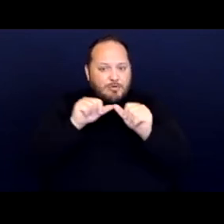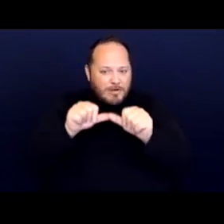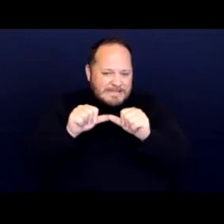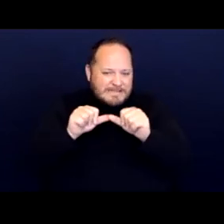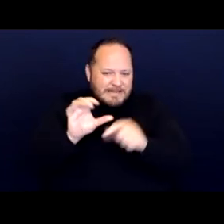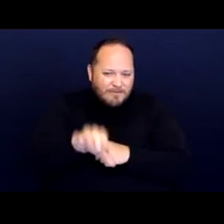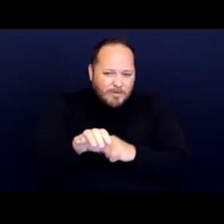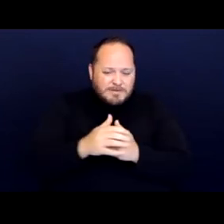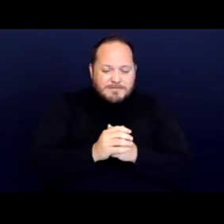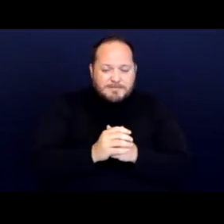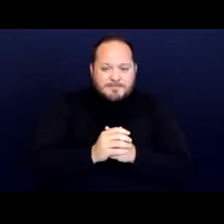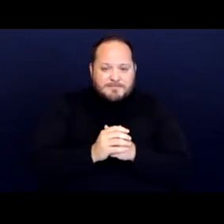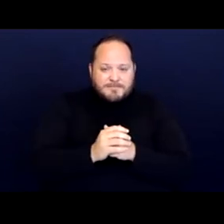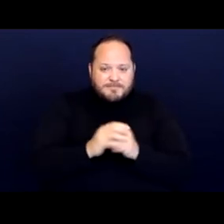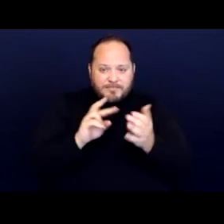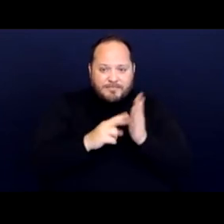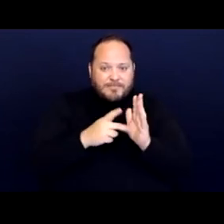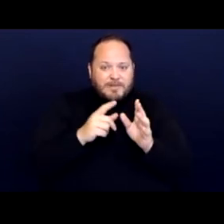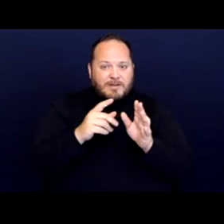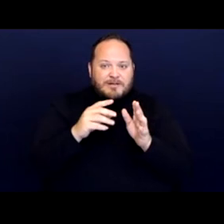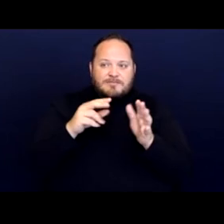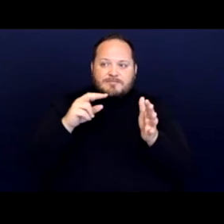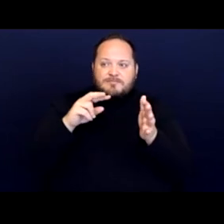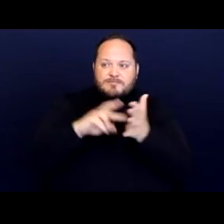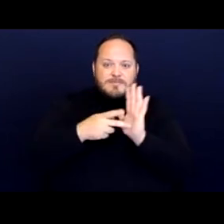That in terms of McGarry being discriminated against